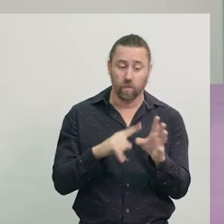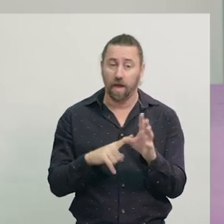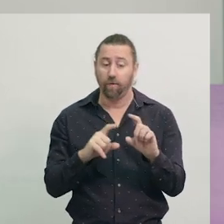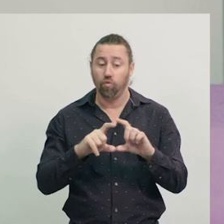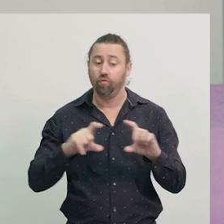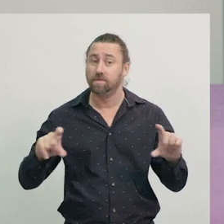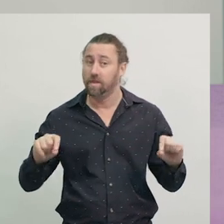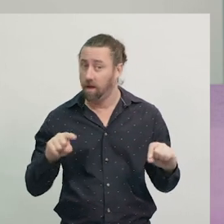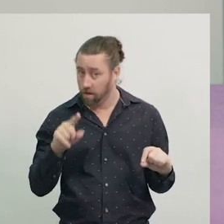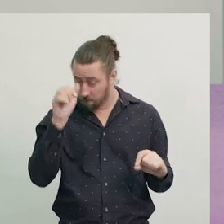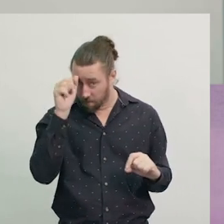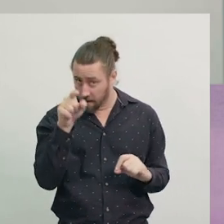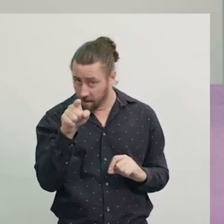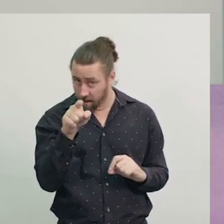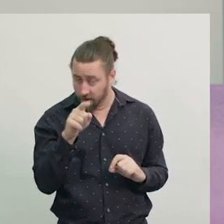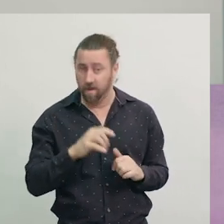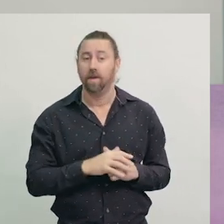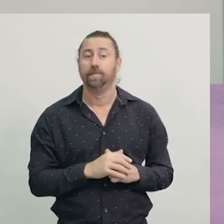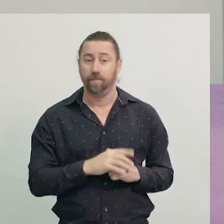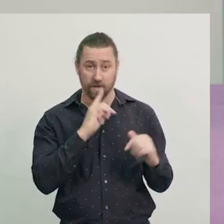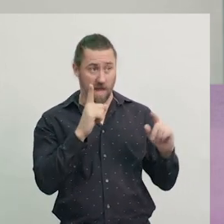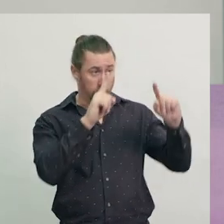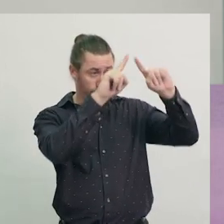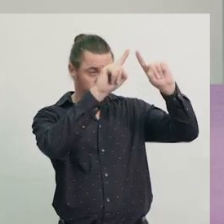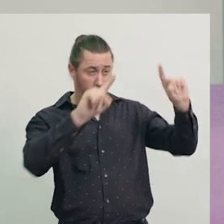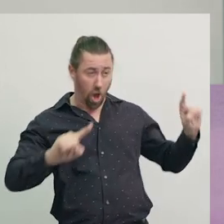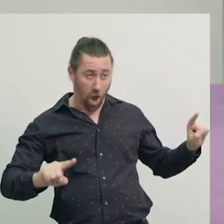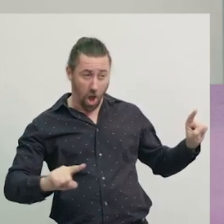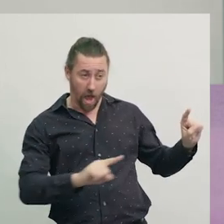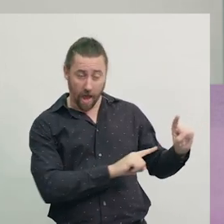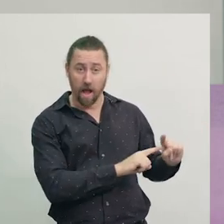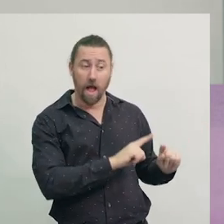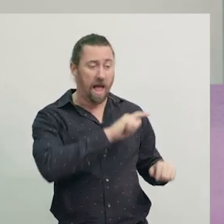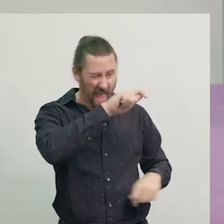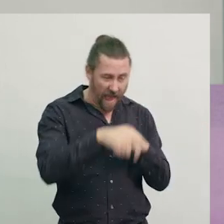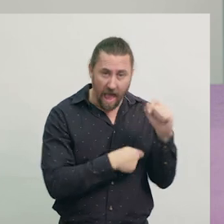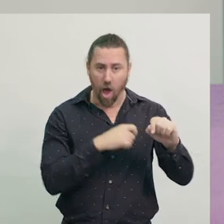Now, we can convert this big triangle into a rectangle.